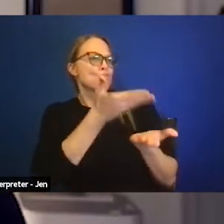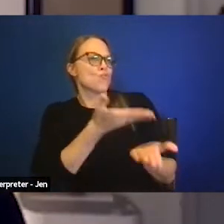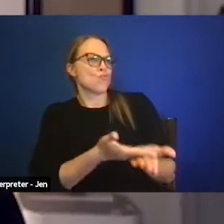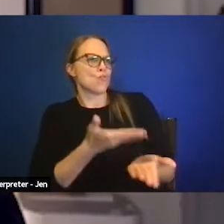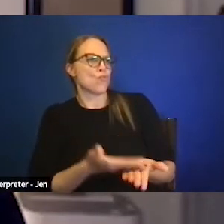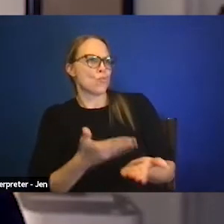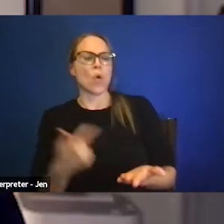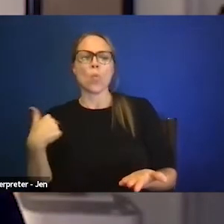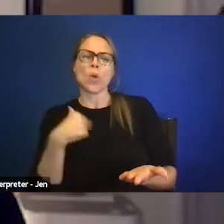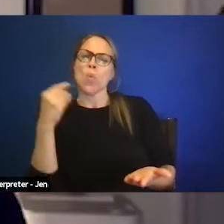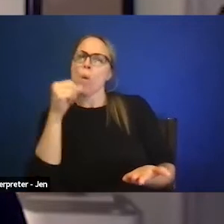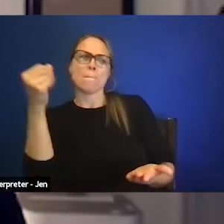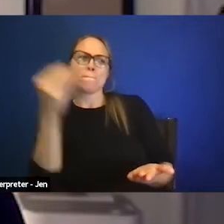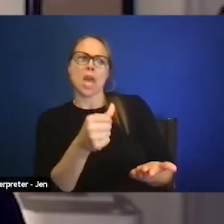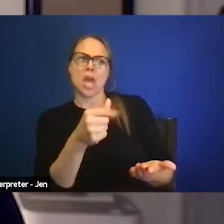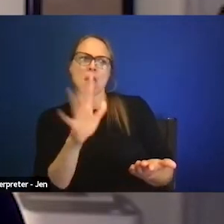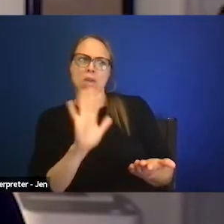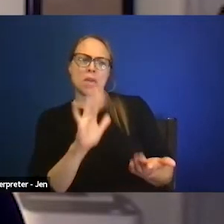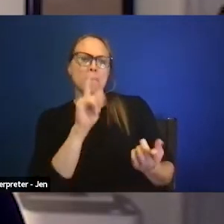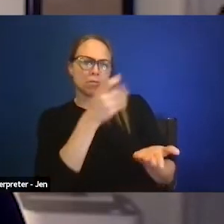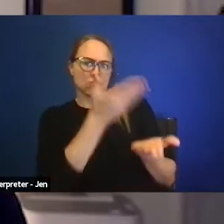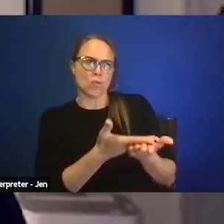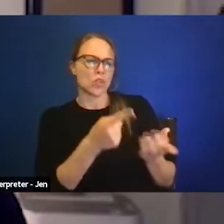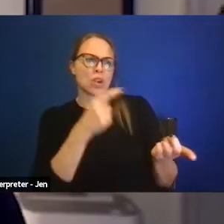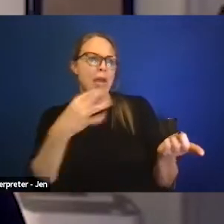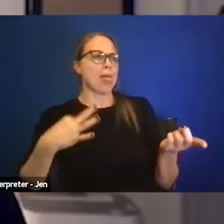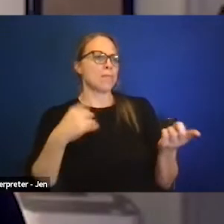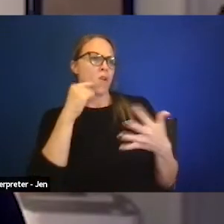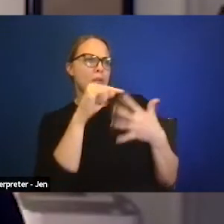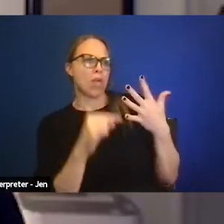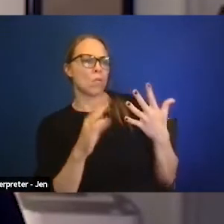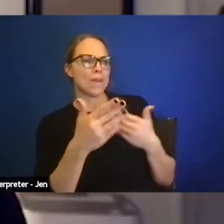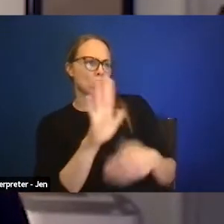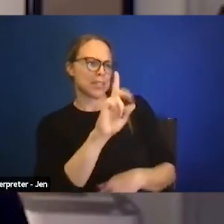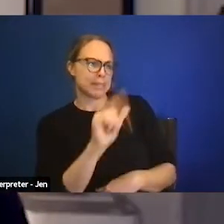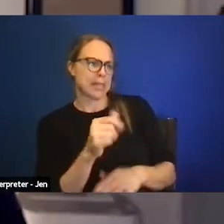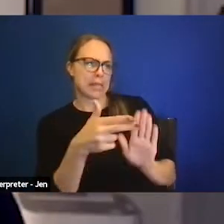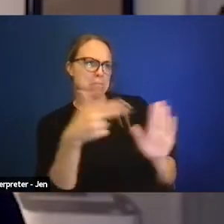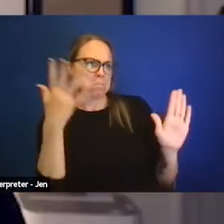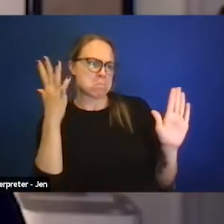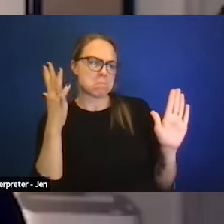in order for a student to be determined eligible for whatever their disability may be. In those schools,